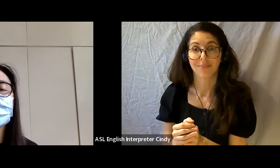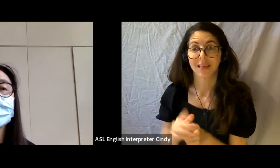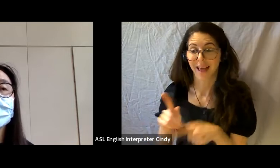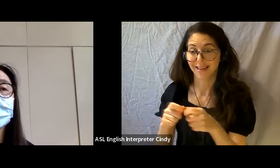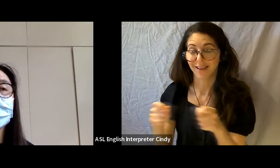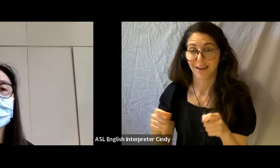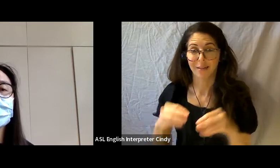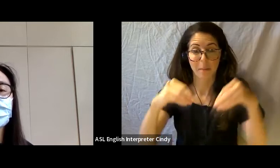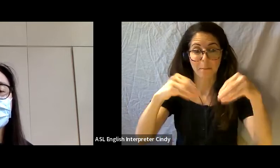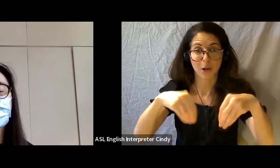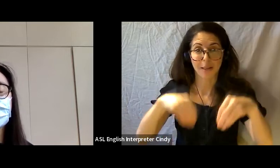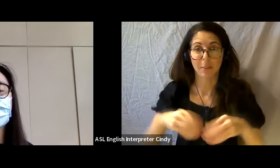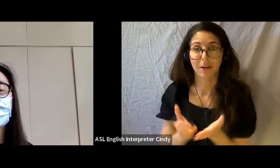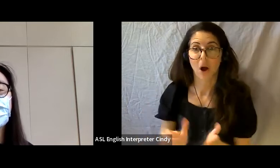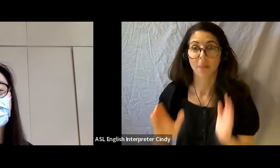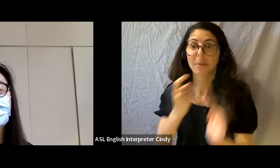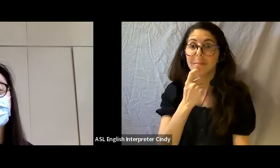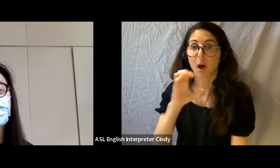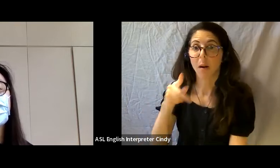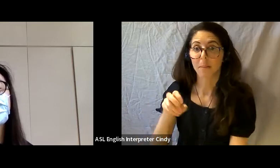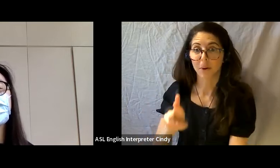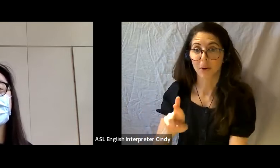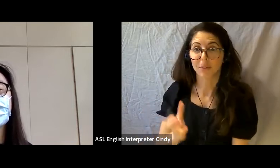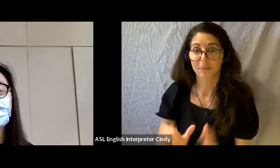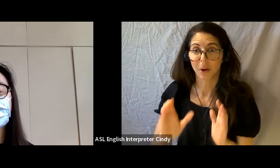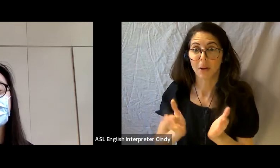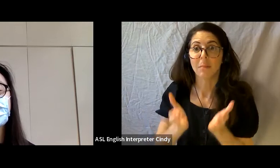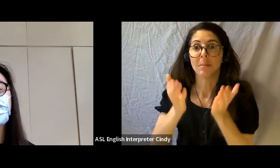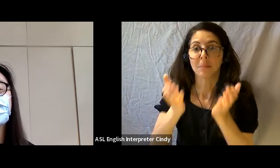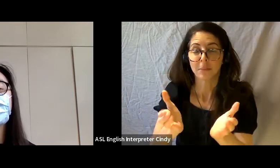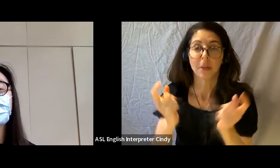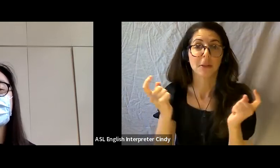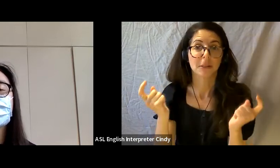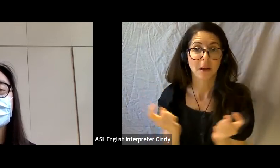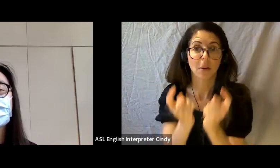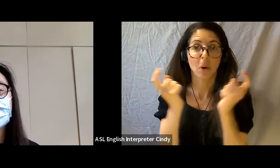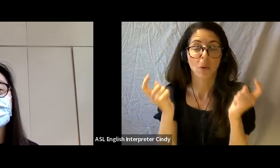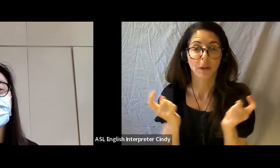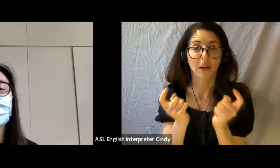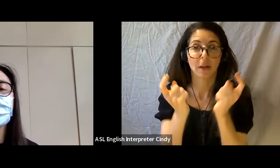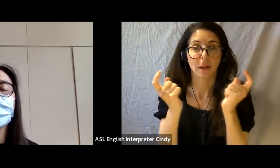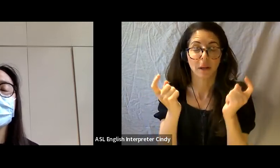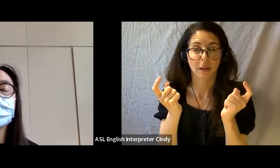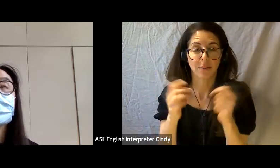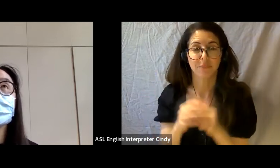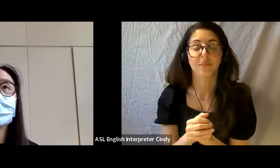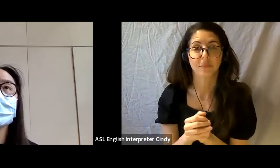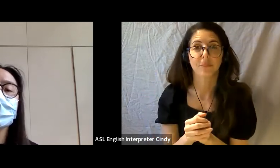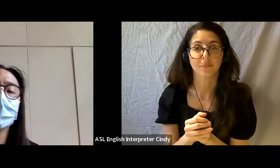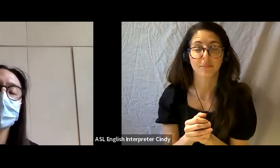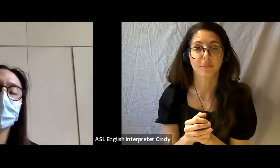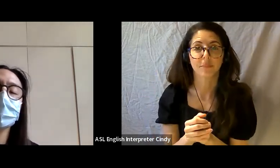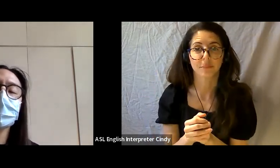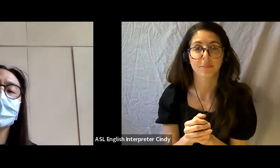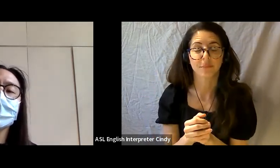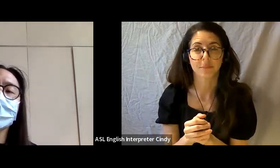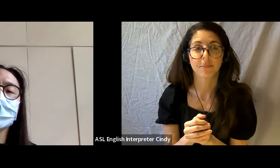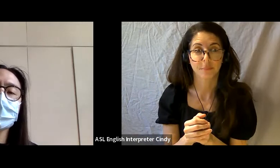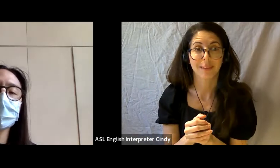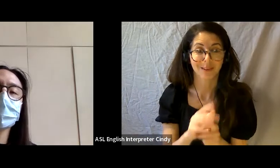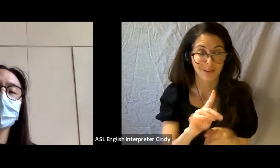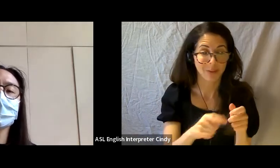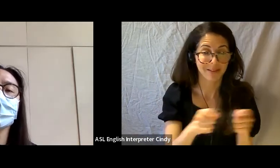Which she then brought to ceremony with intentions in the copper pot, in the tobacco ties, to a ceremony.